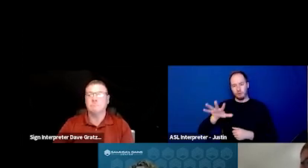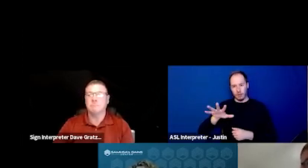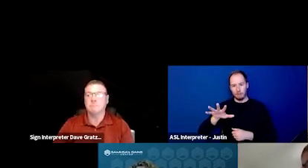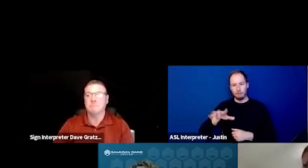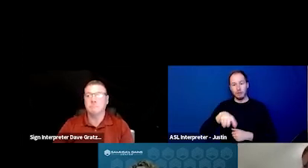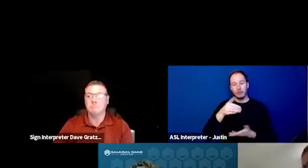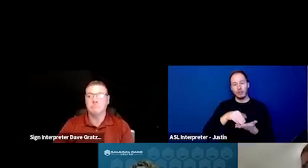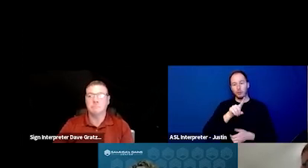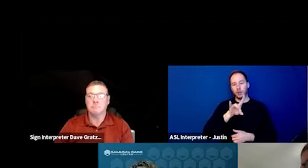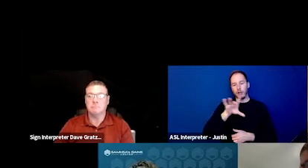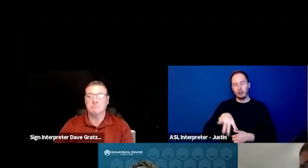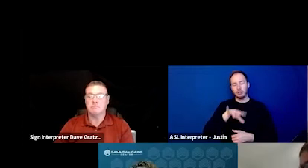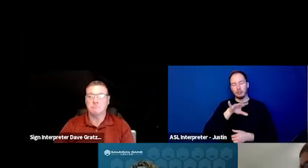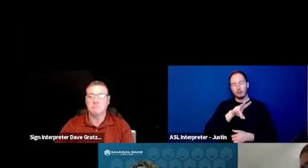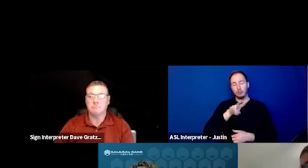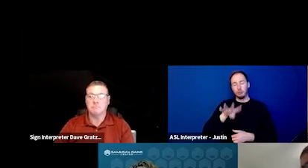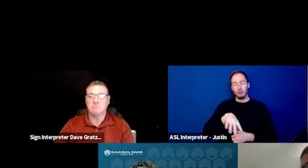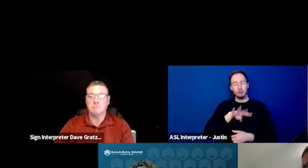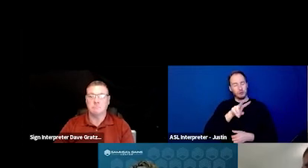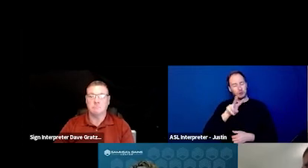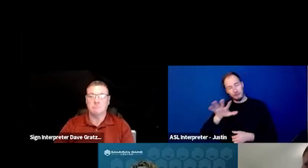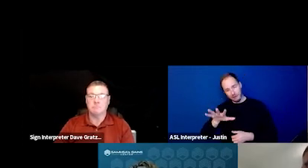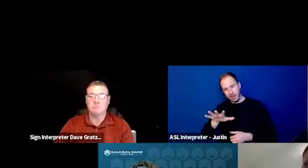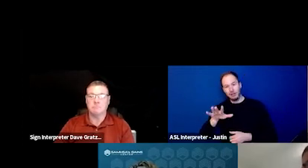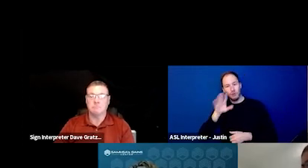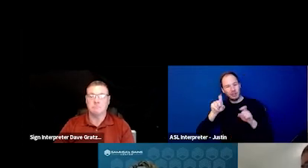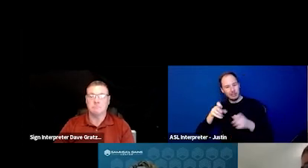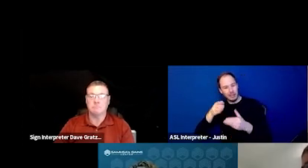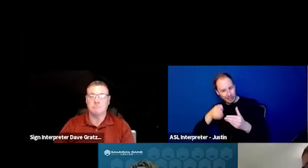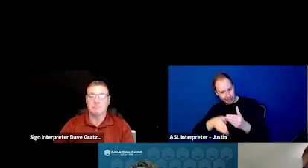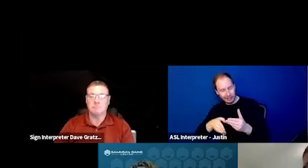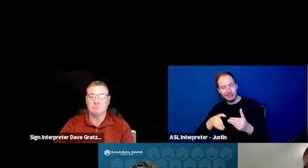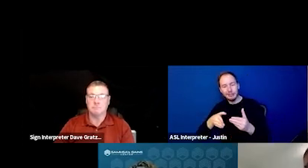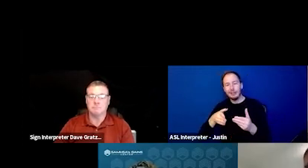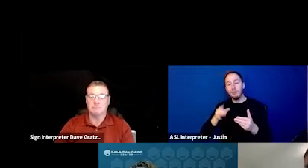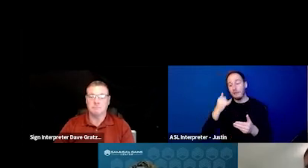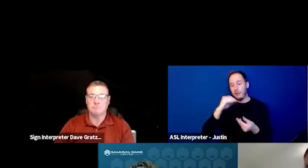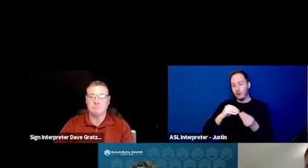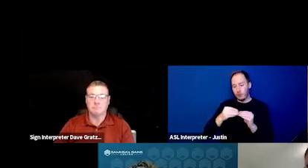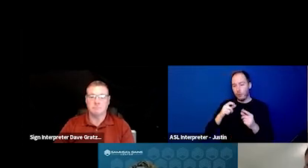1-800-715-4225, will be a test at the end of this, because I want to compare your